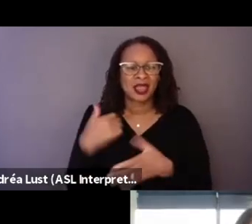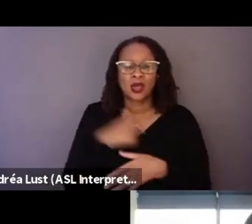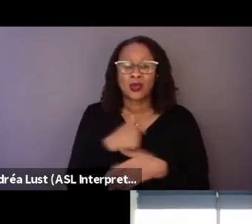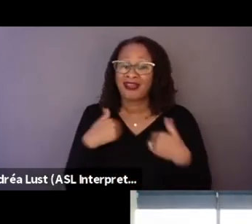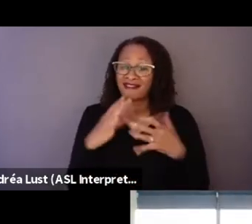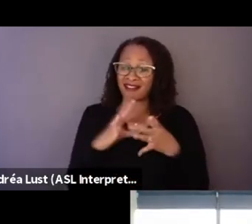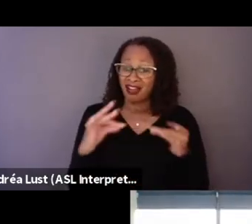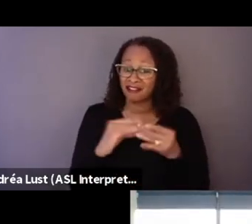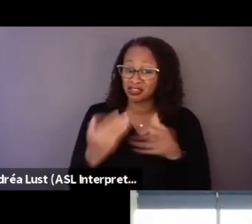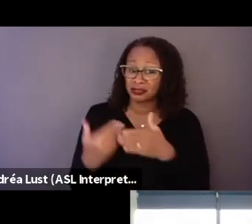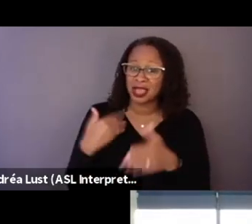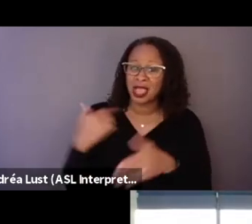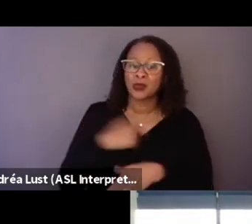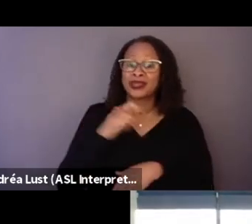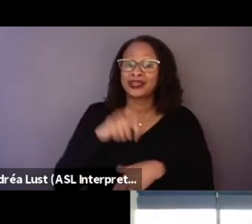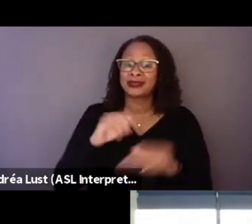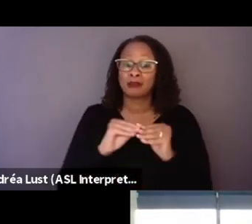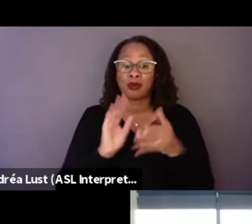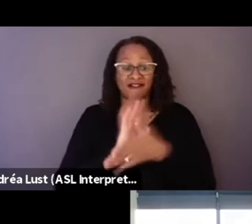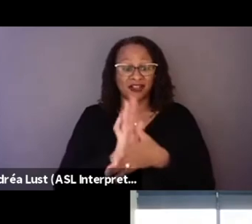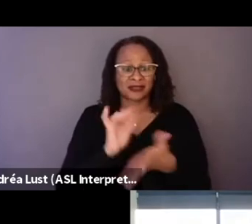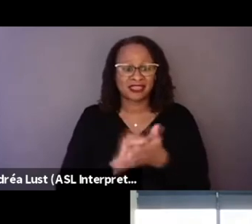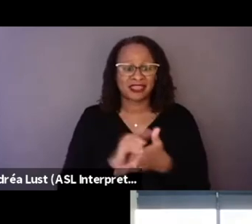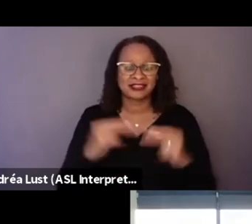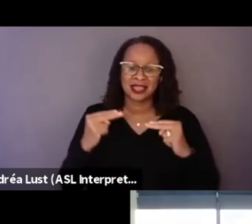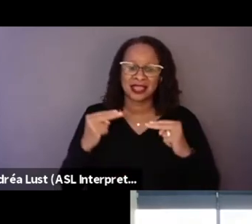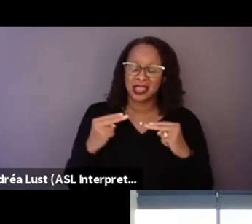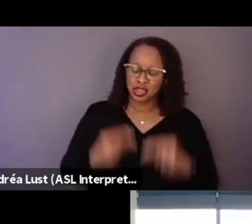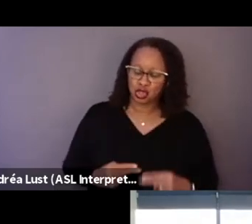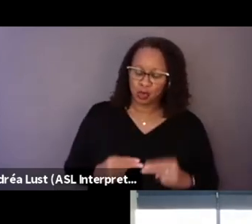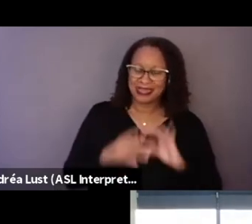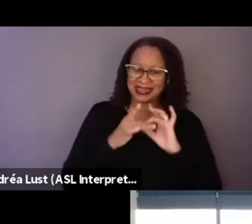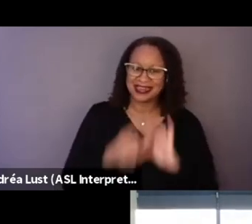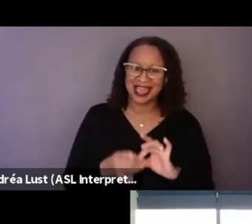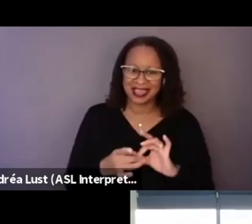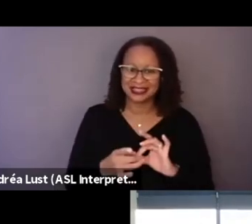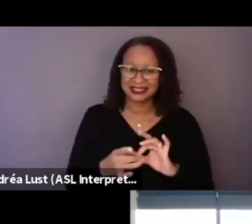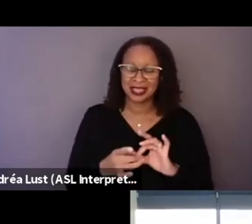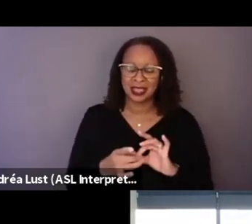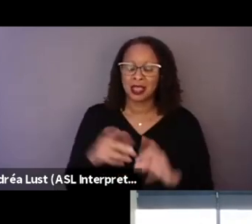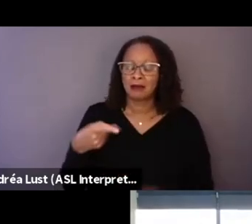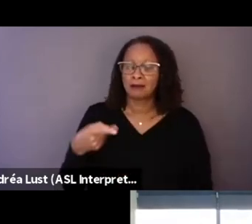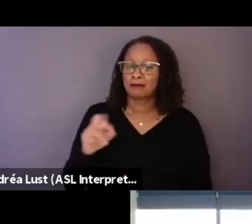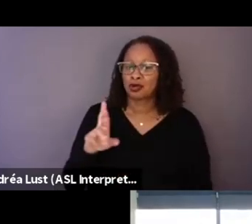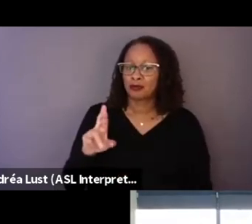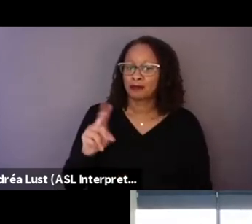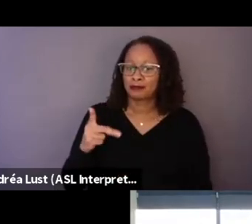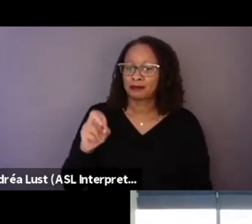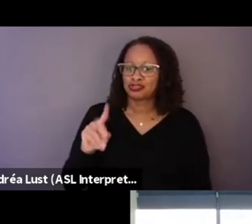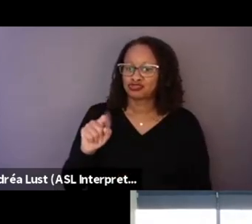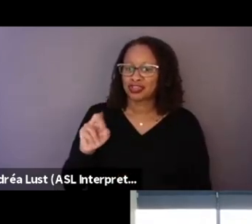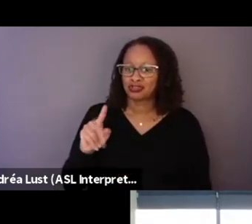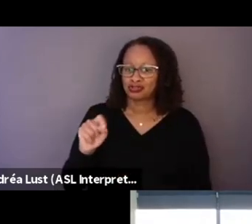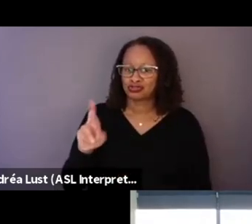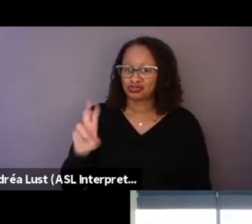we need more films that humanized perpetrators, or, you know, the enemy,